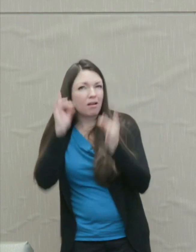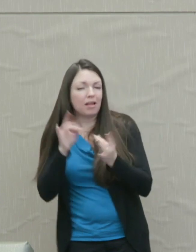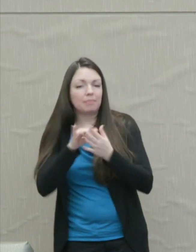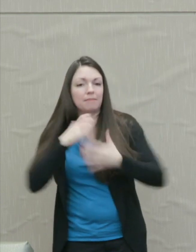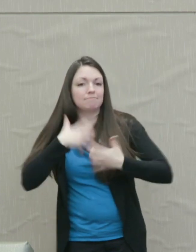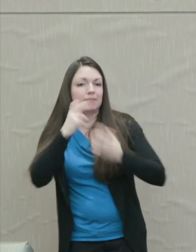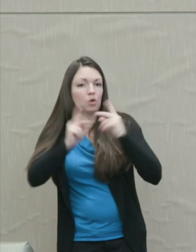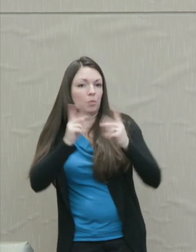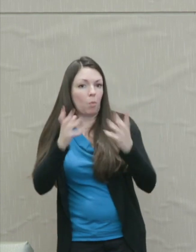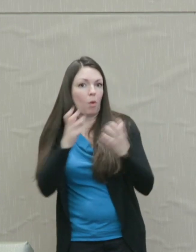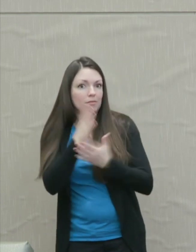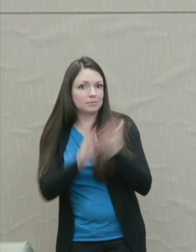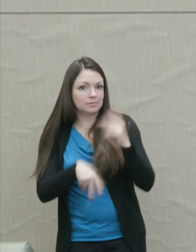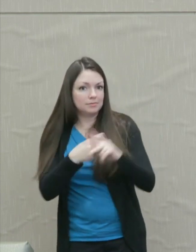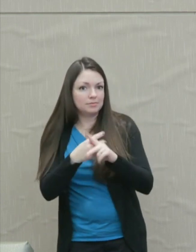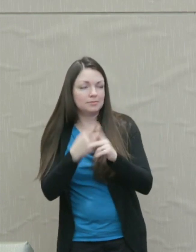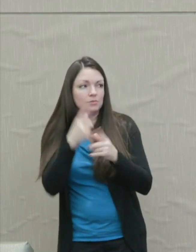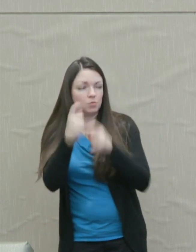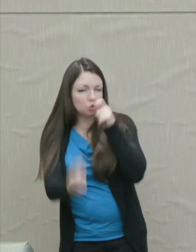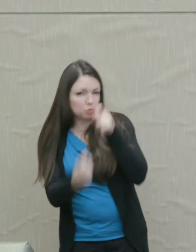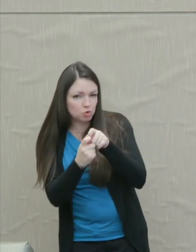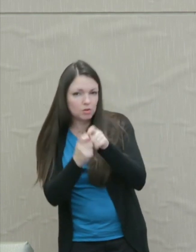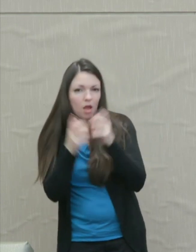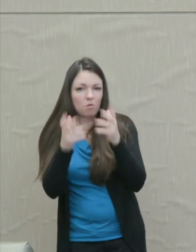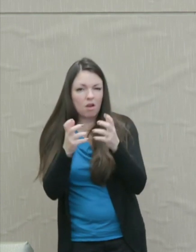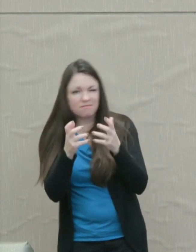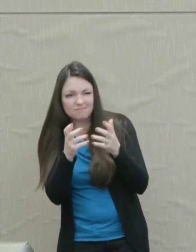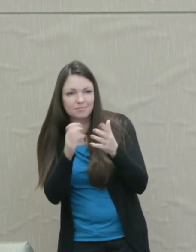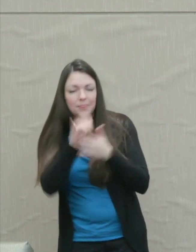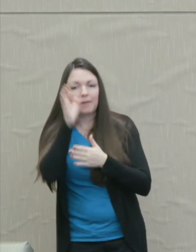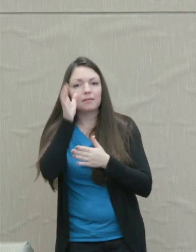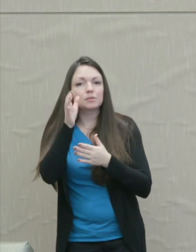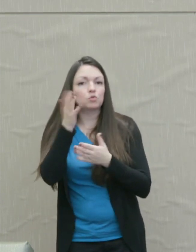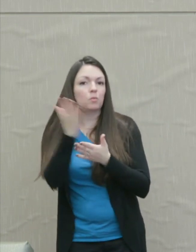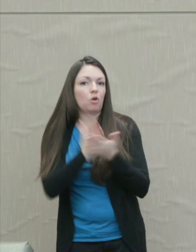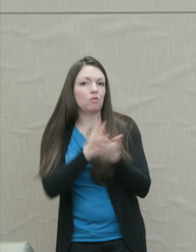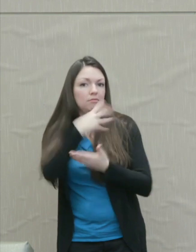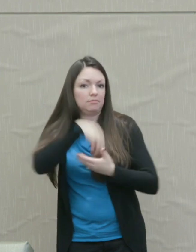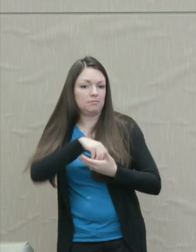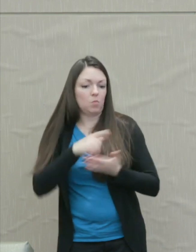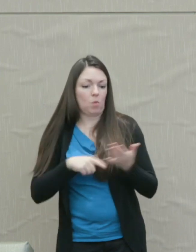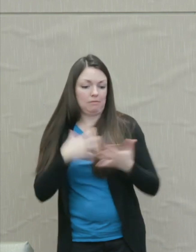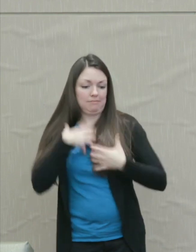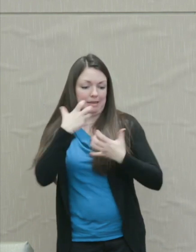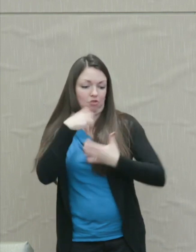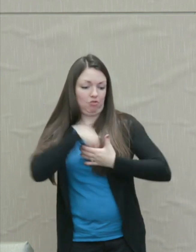some type of retribution and that this is a conceptual part of what anger itself is.